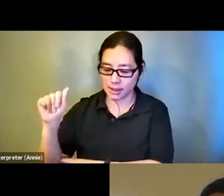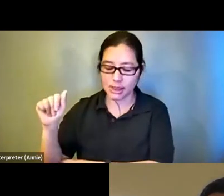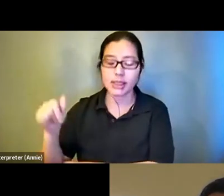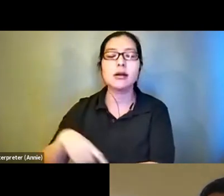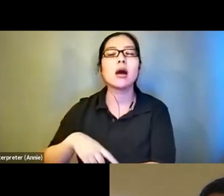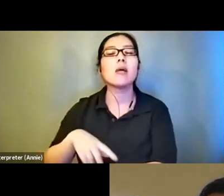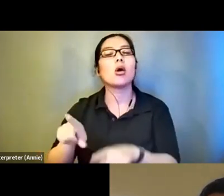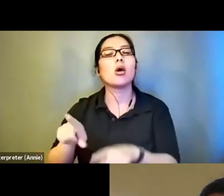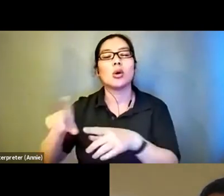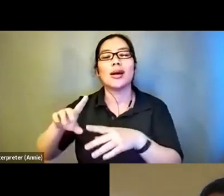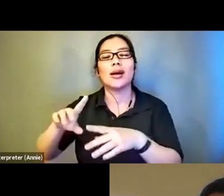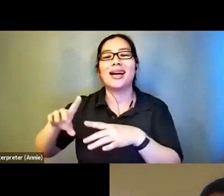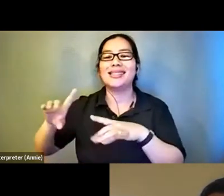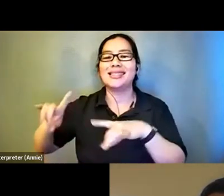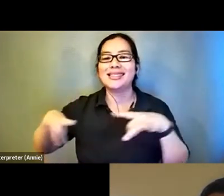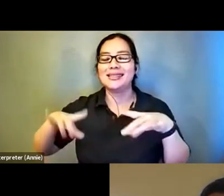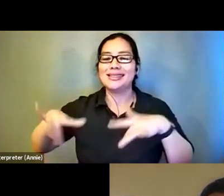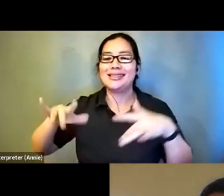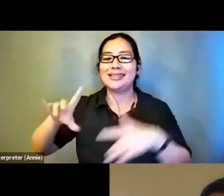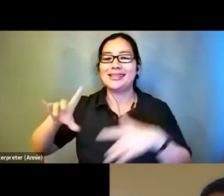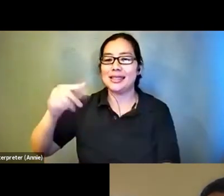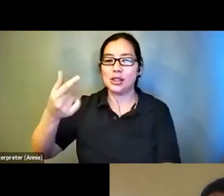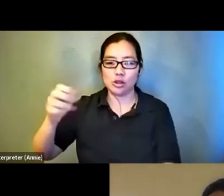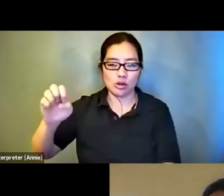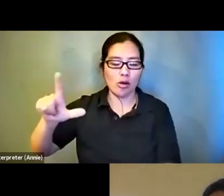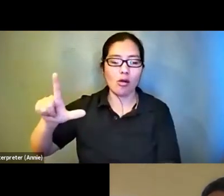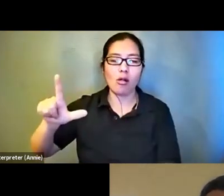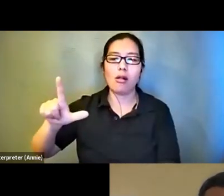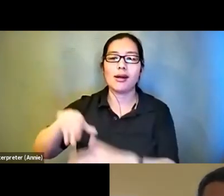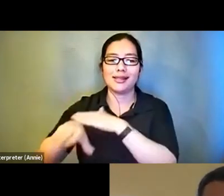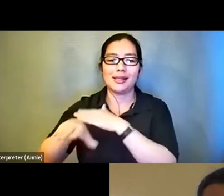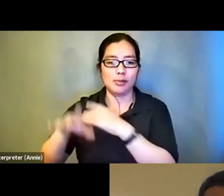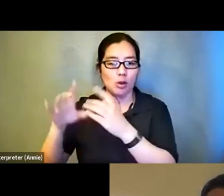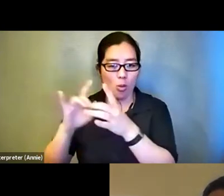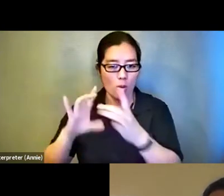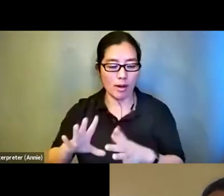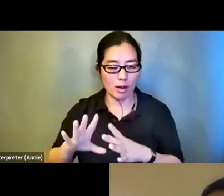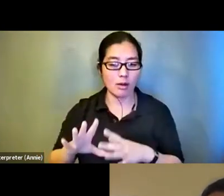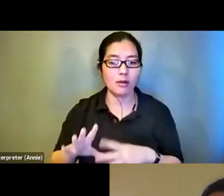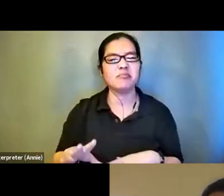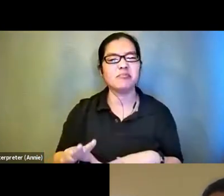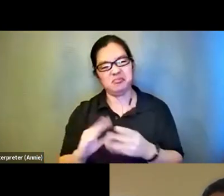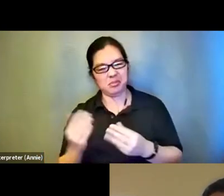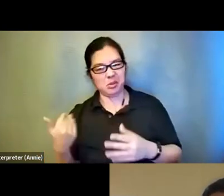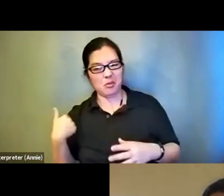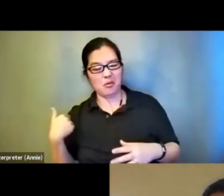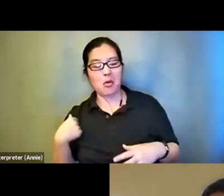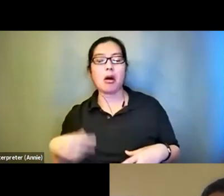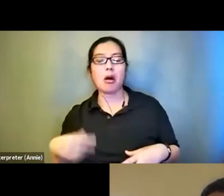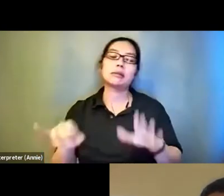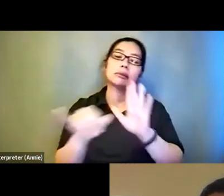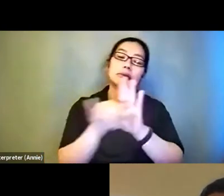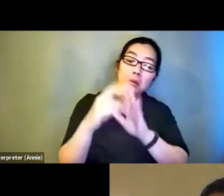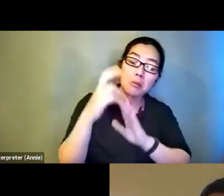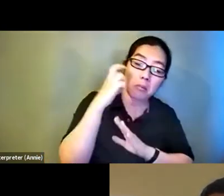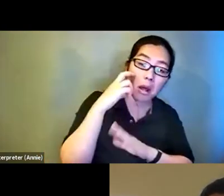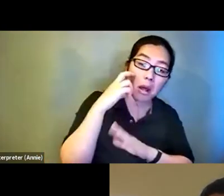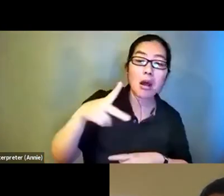coordinator. As I said before I identify as blind. I'm a pop culture enthuse YIS I'm a